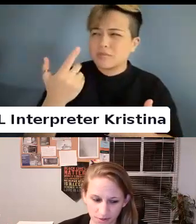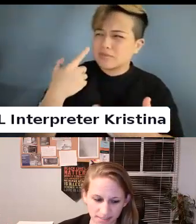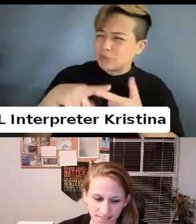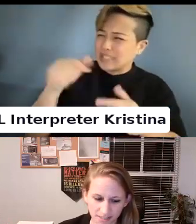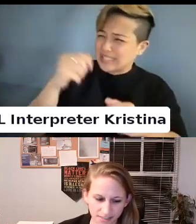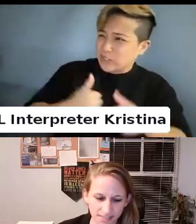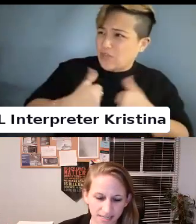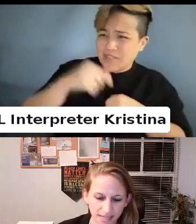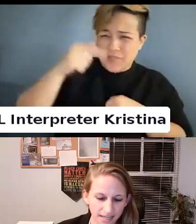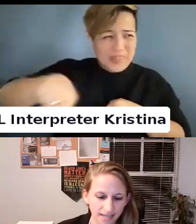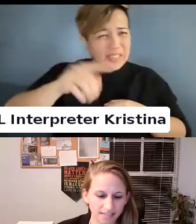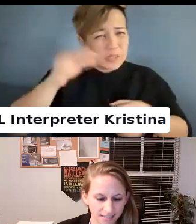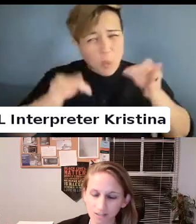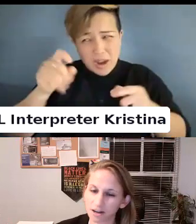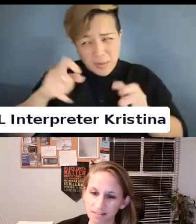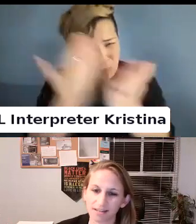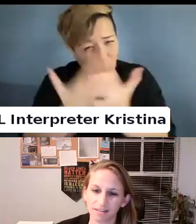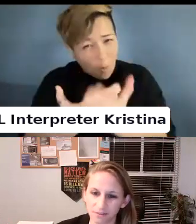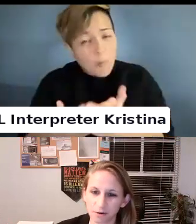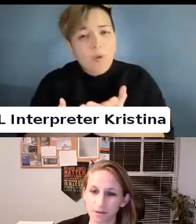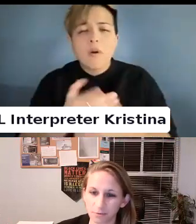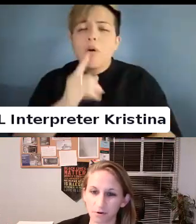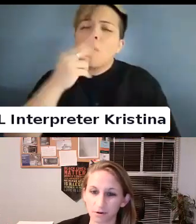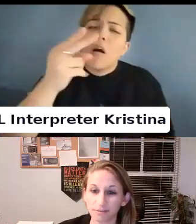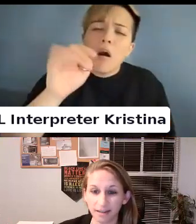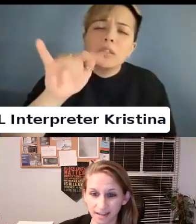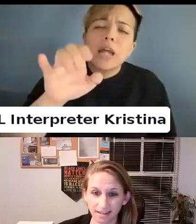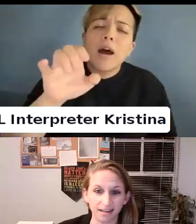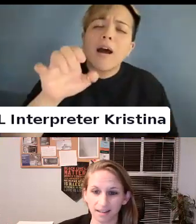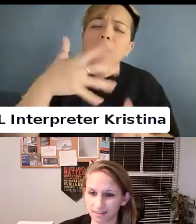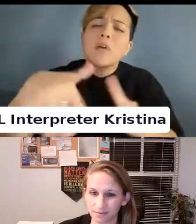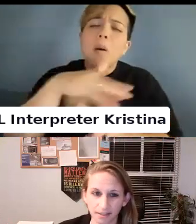It is such a hostile environment we are mitigating and living in.